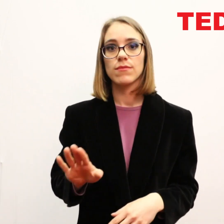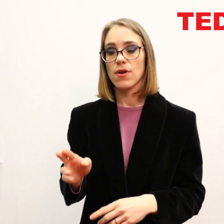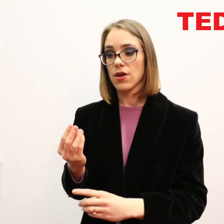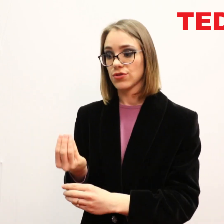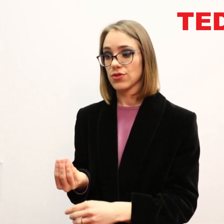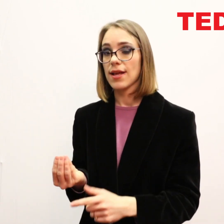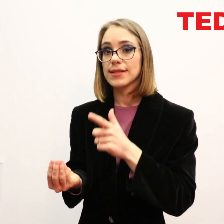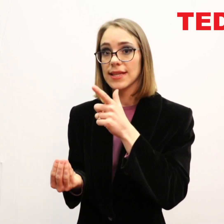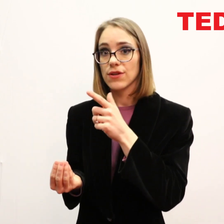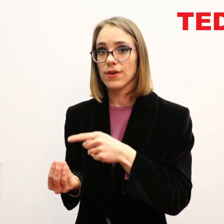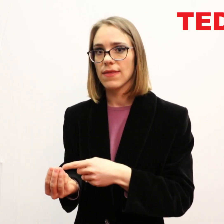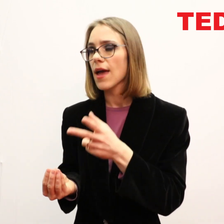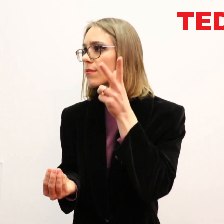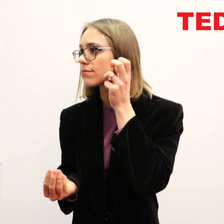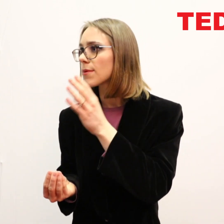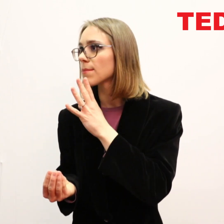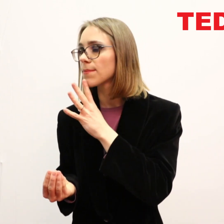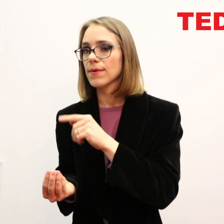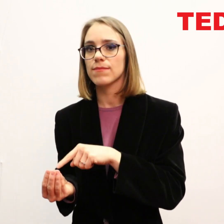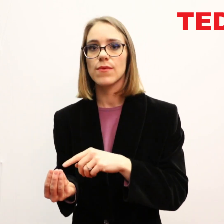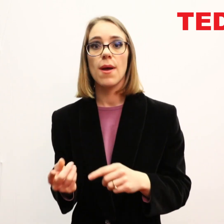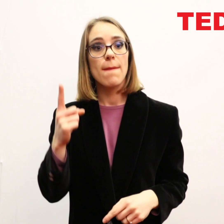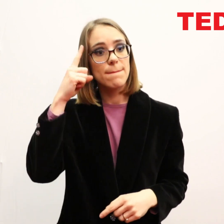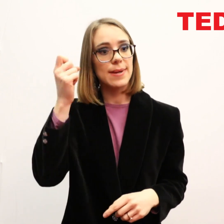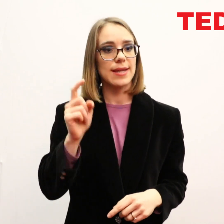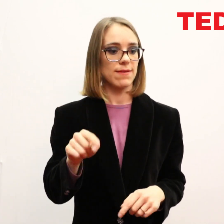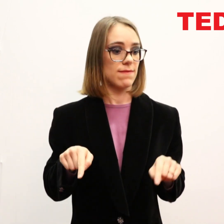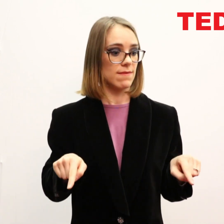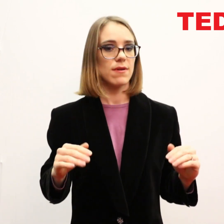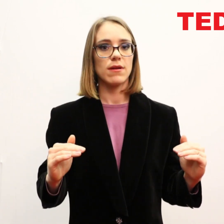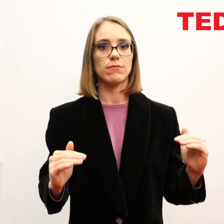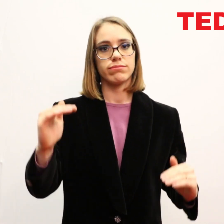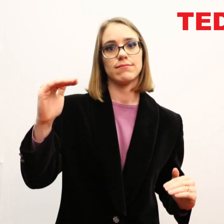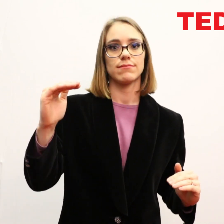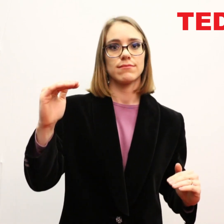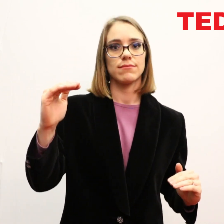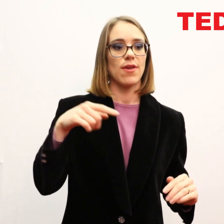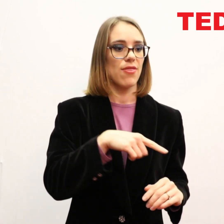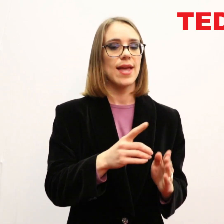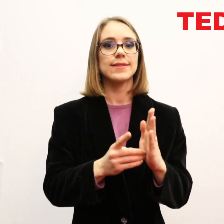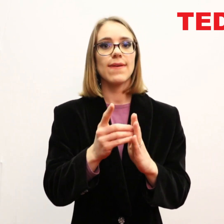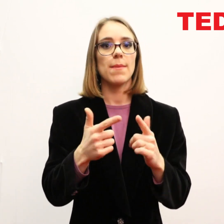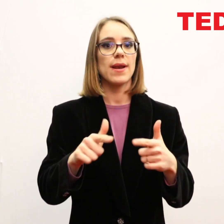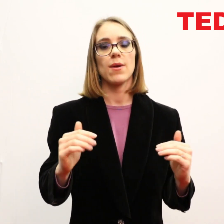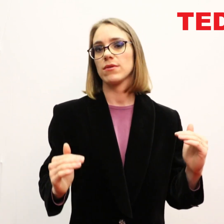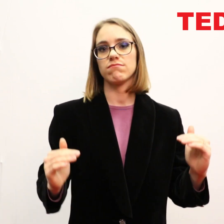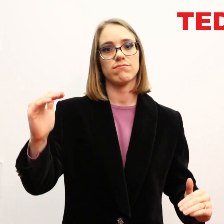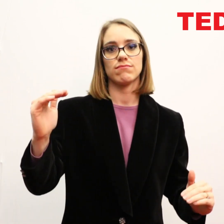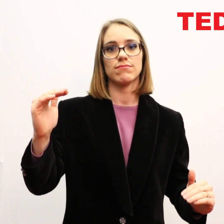and you had typical children who could still speak, they believe that they would never reach the same cognitive and linguistic ability.